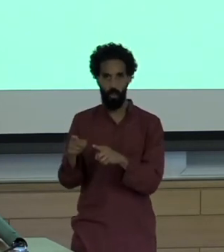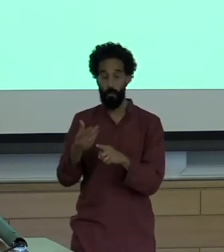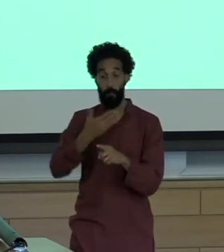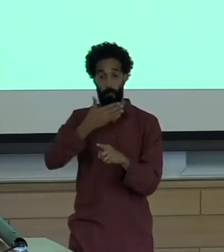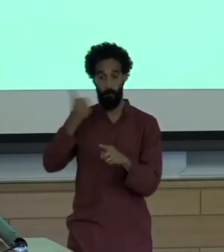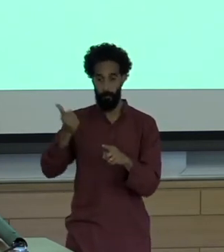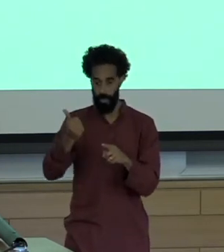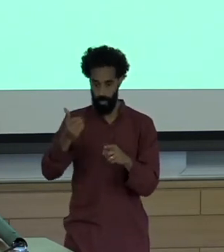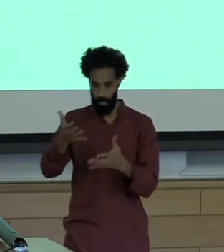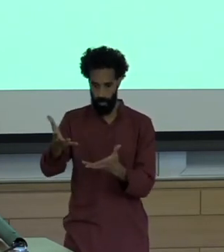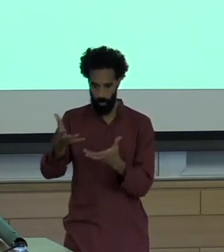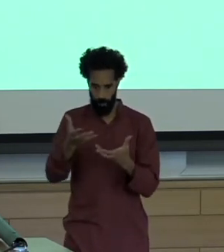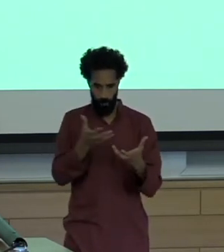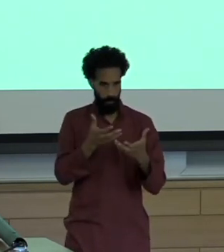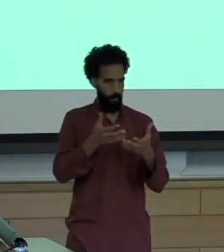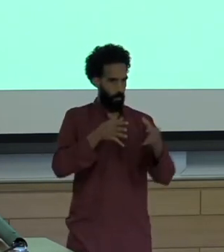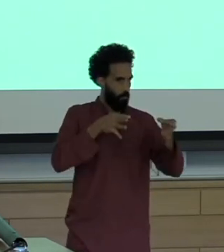Audiences are often greatly in need of